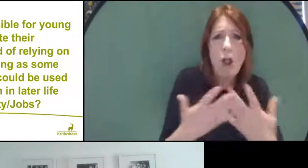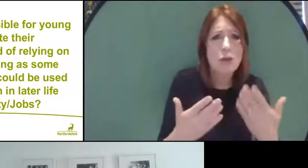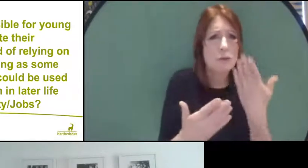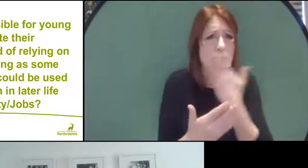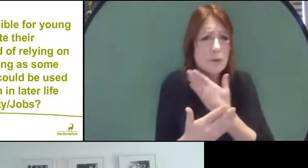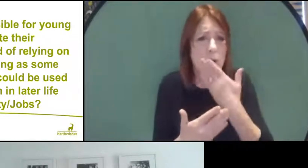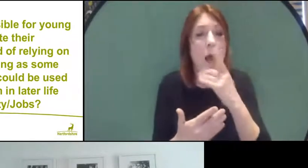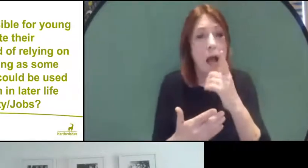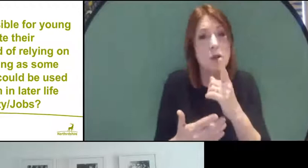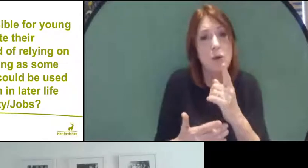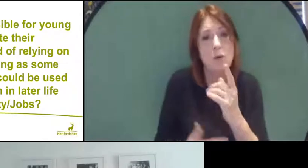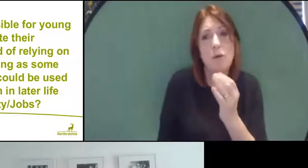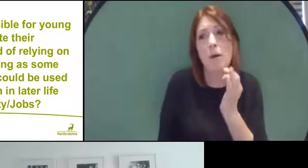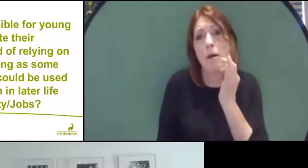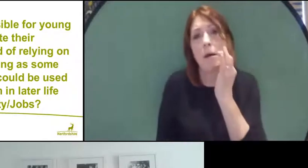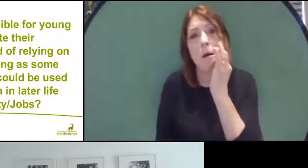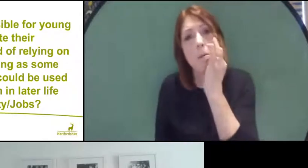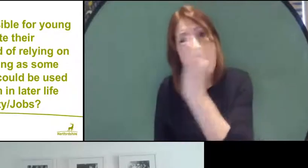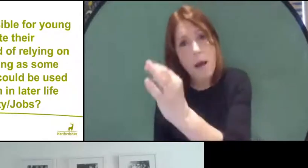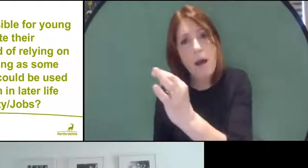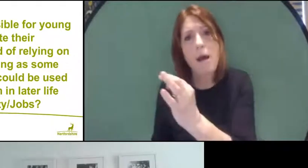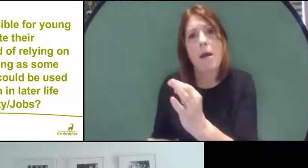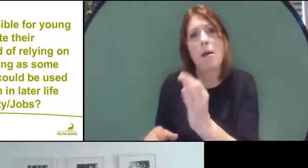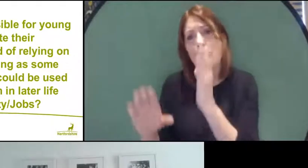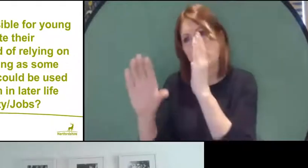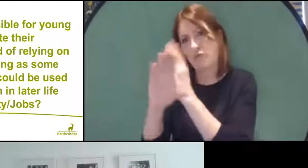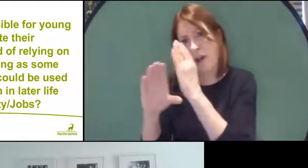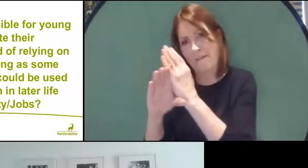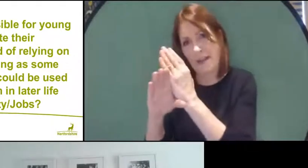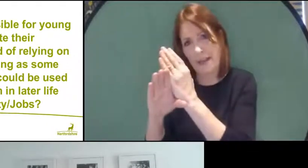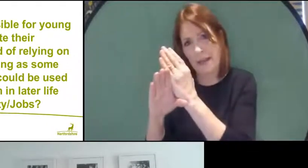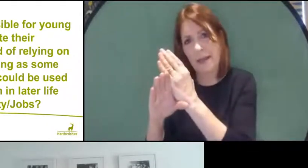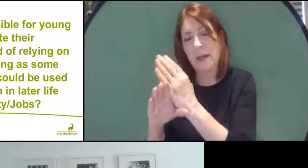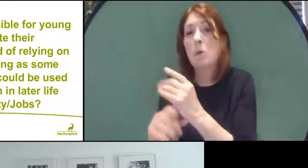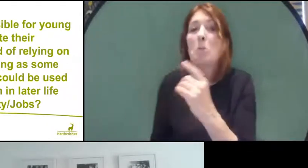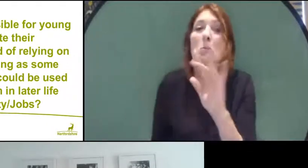that might be possible but we're waiting to see the outcomes of that.